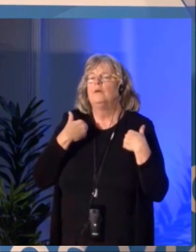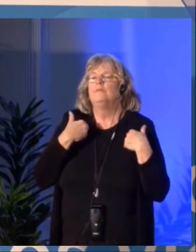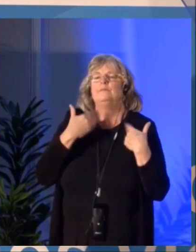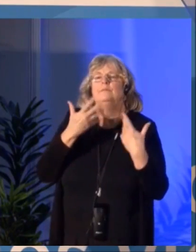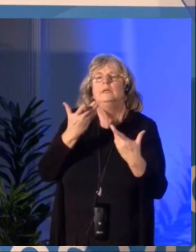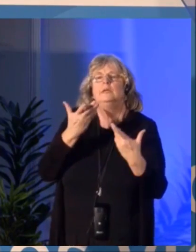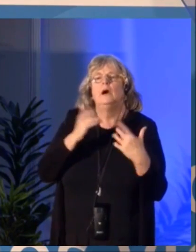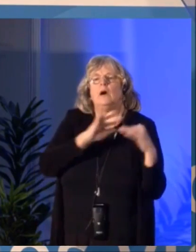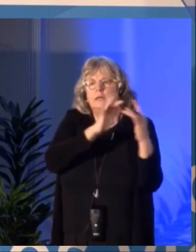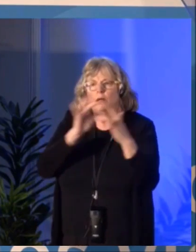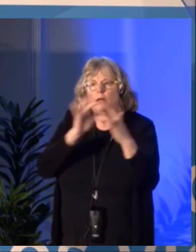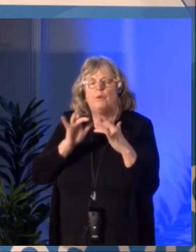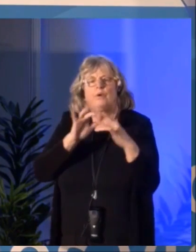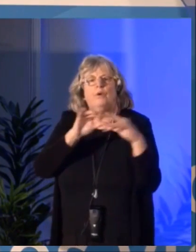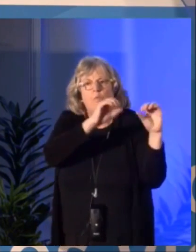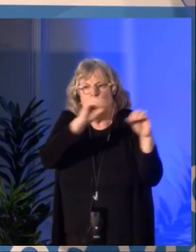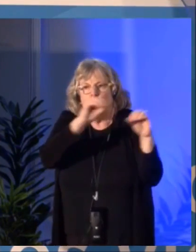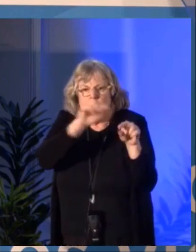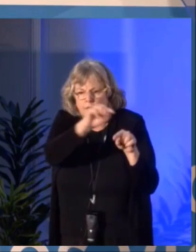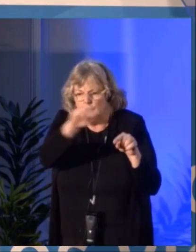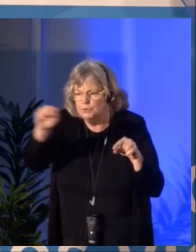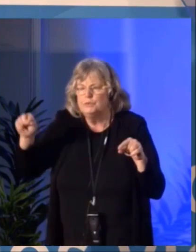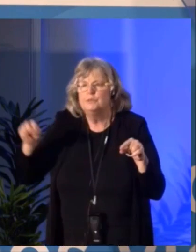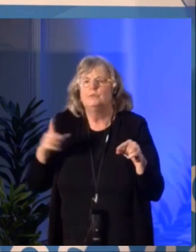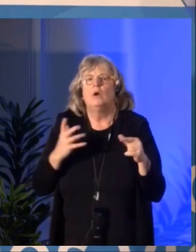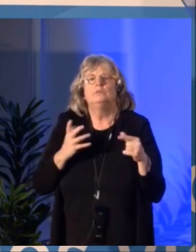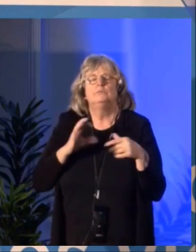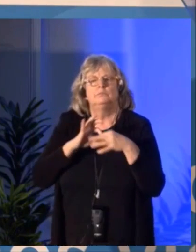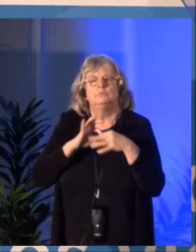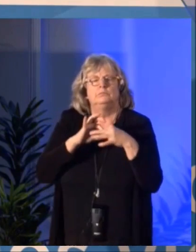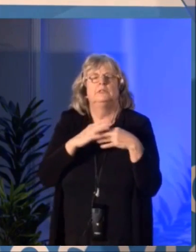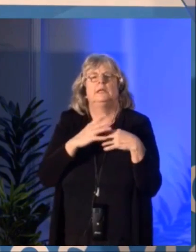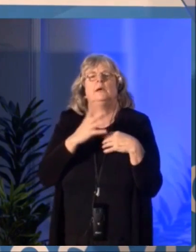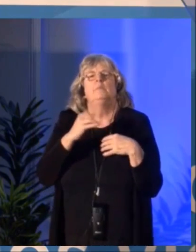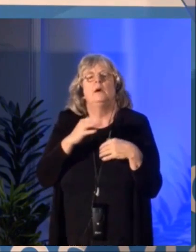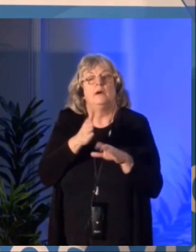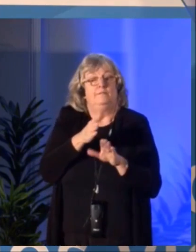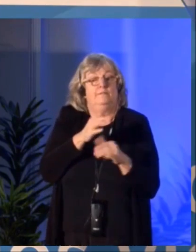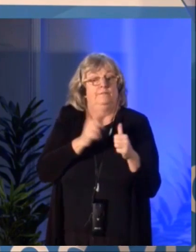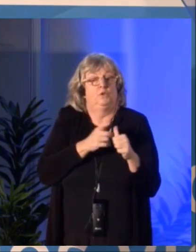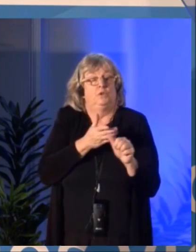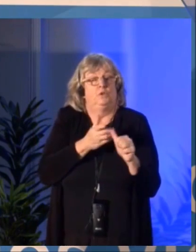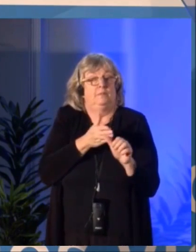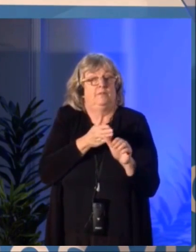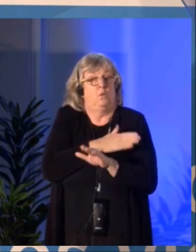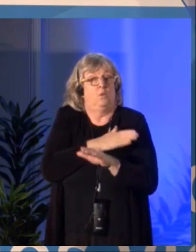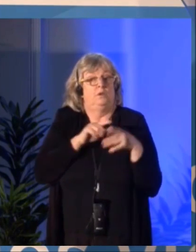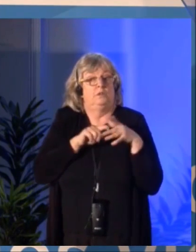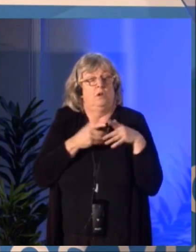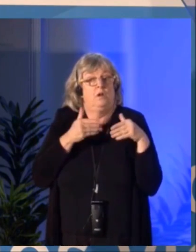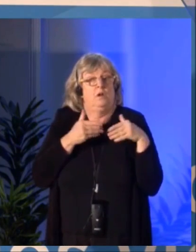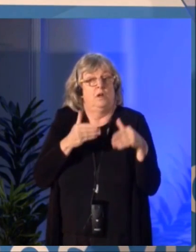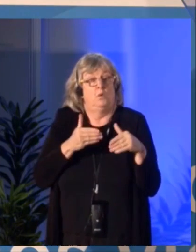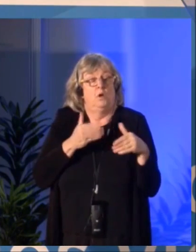of arts organizations and their operational methods so that they are in a better position to meet the challenges